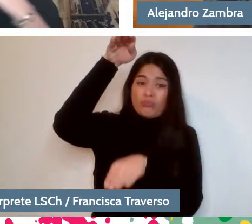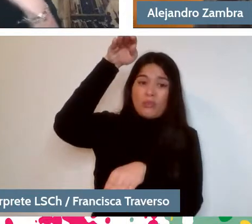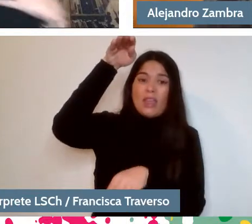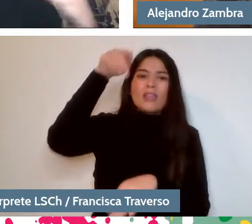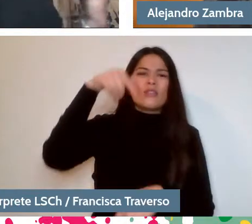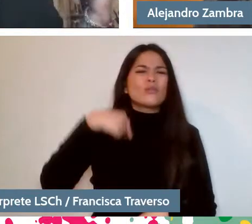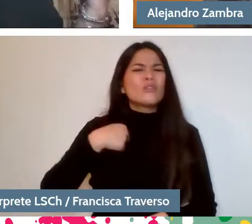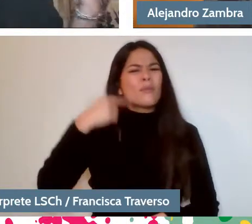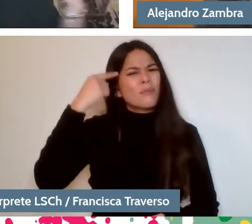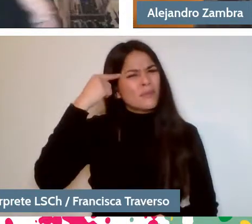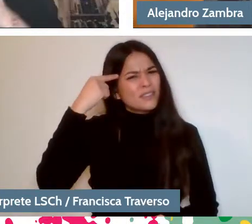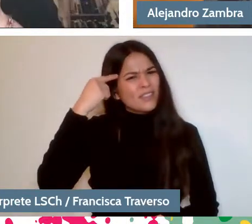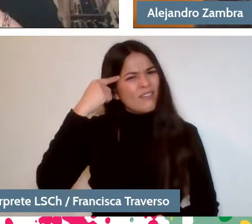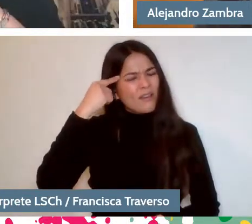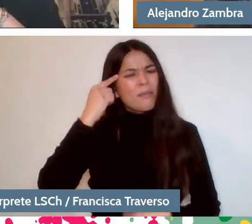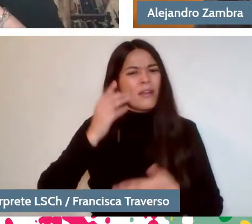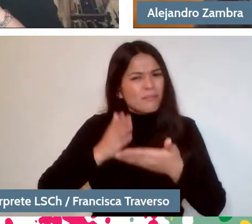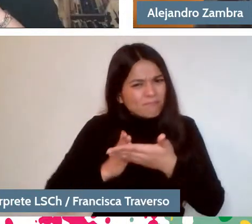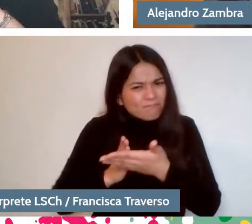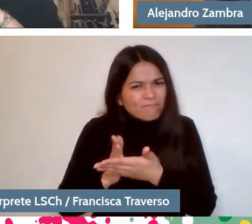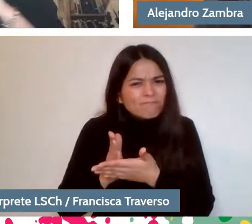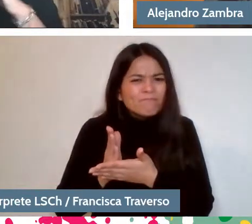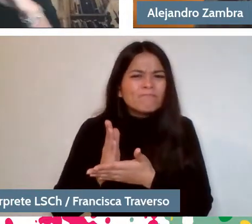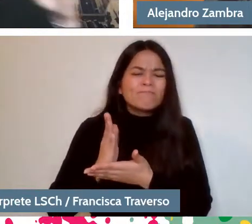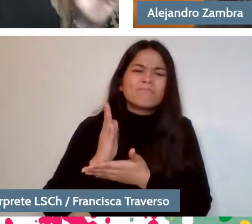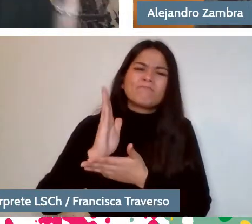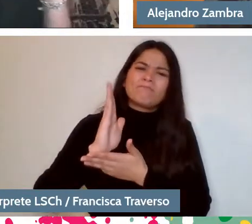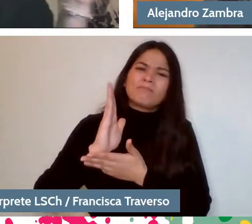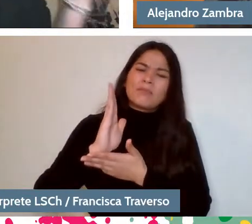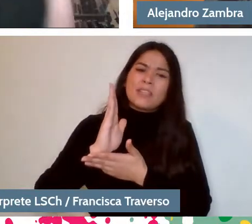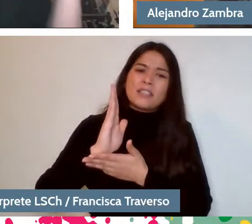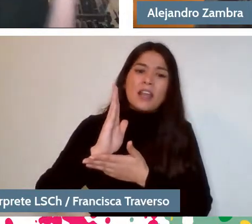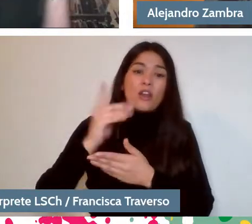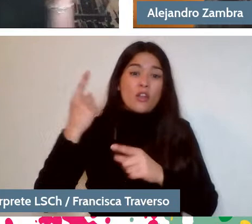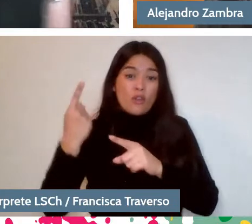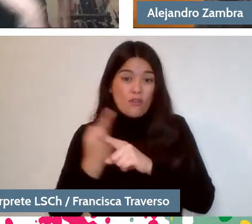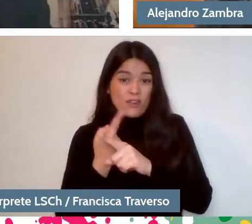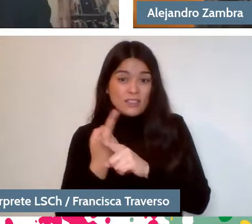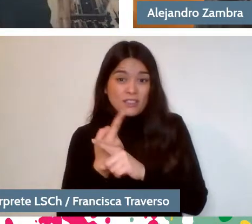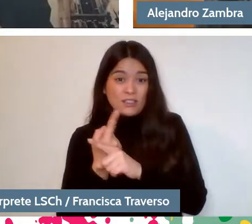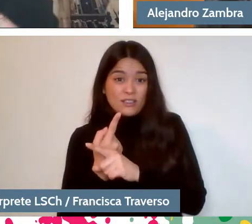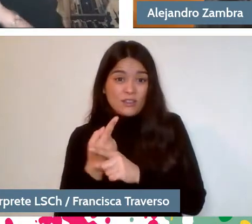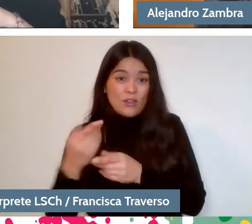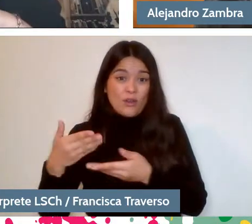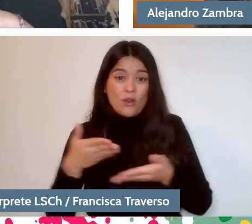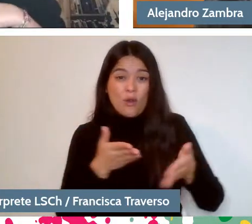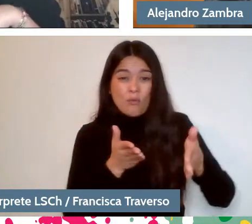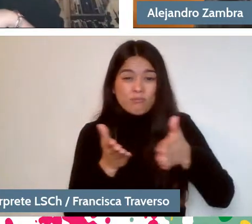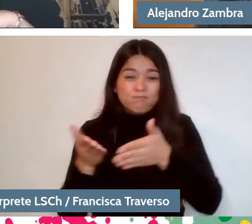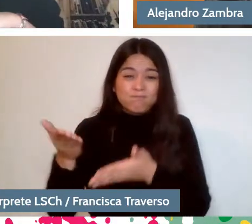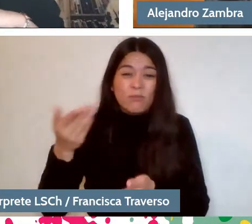and let the conversation take us down different paths although I want to go back to some of your books,